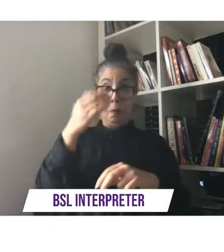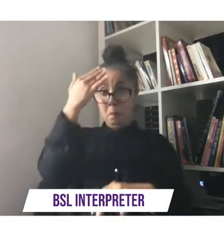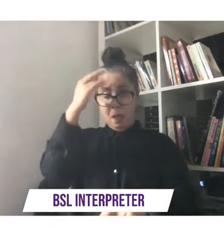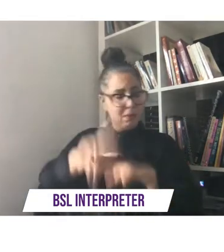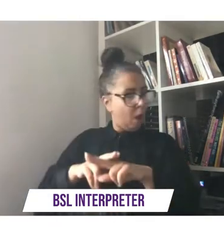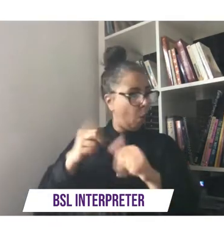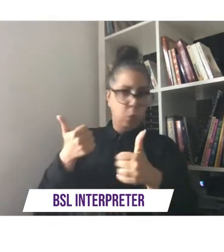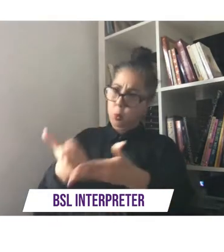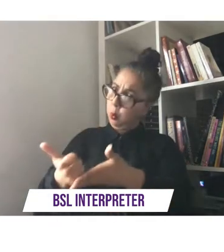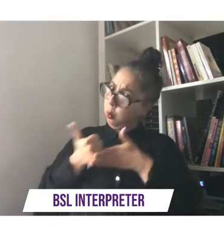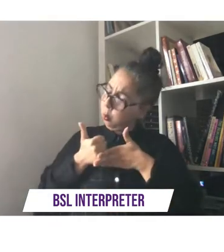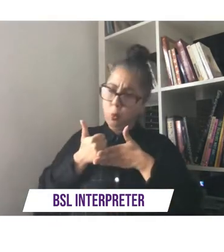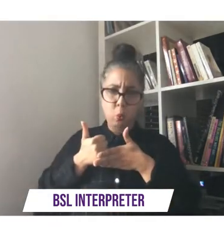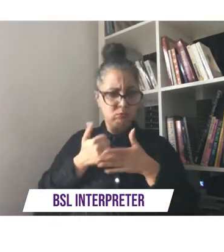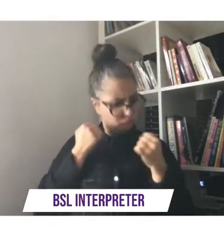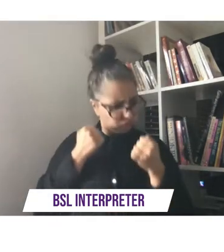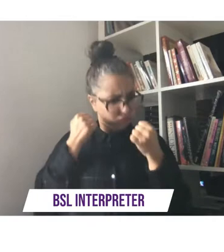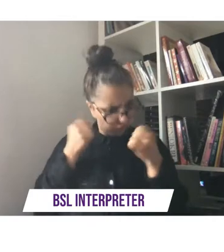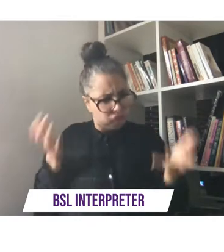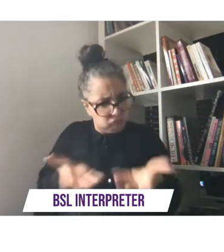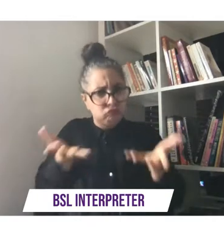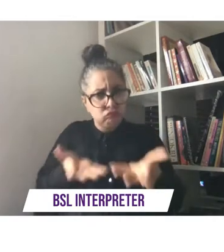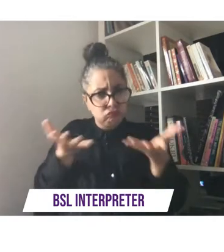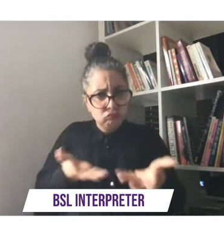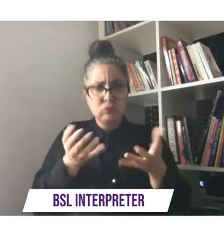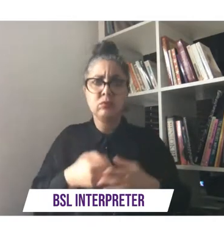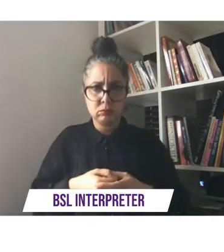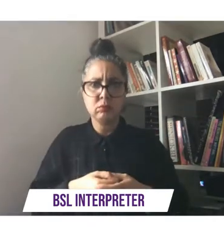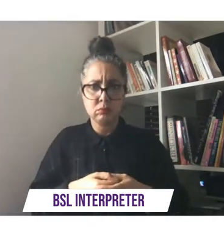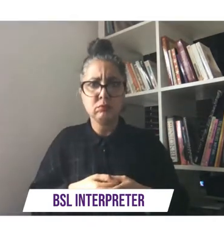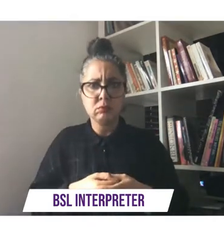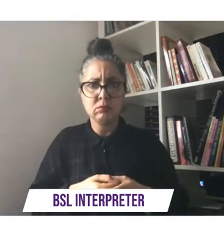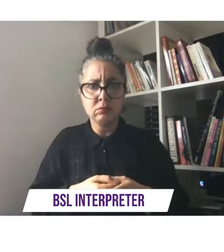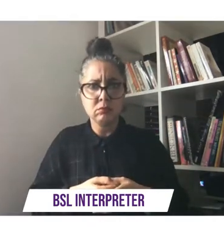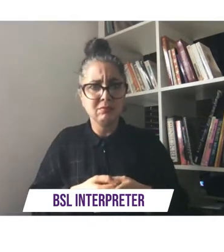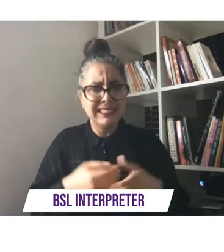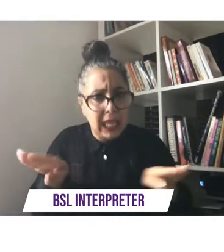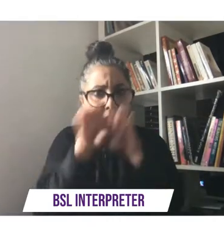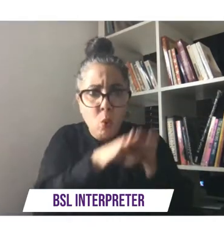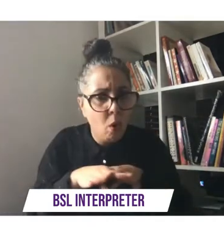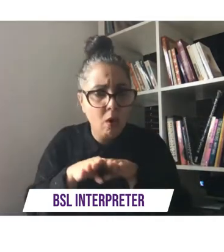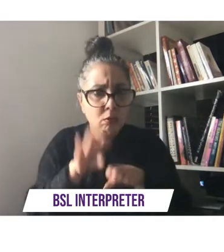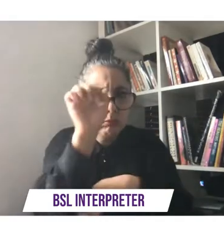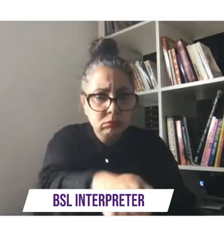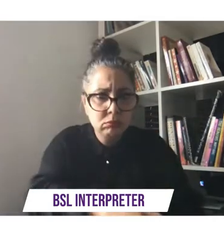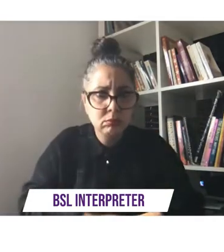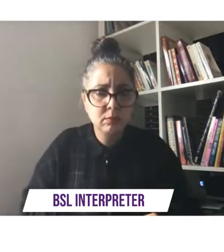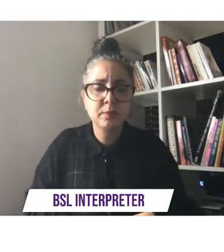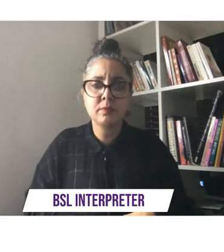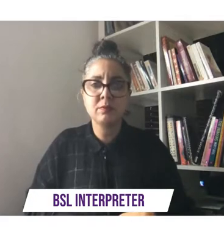go for it go for it you are you you're you're equal and but i experienced a segregated education